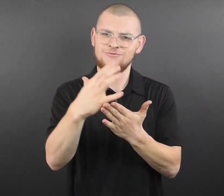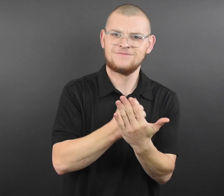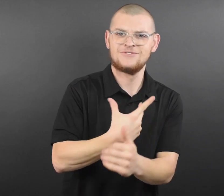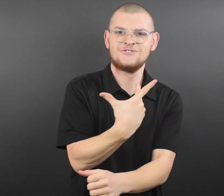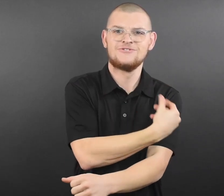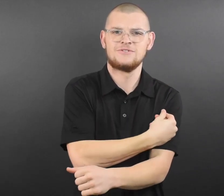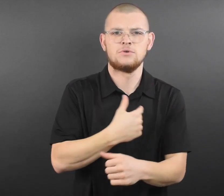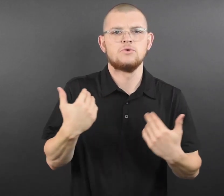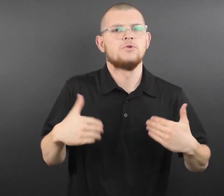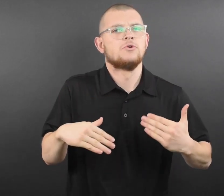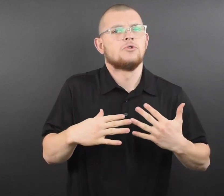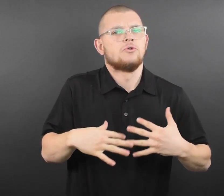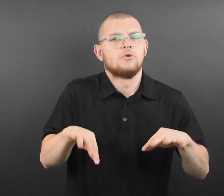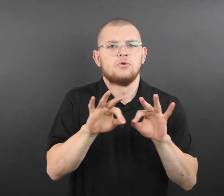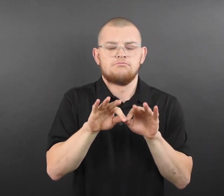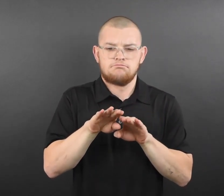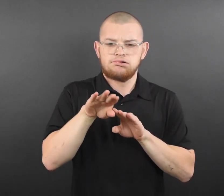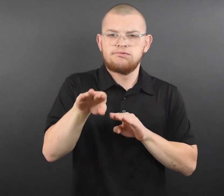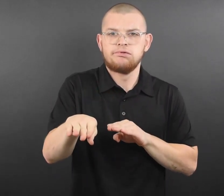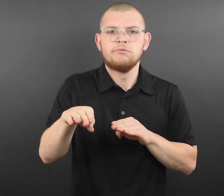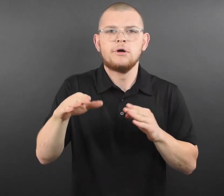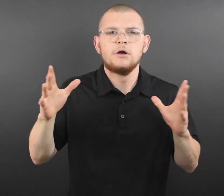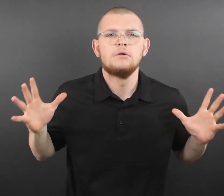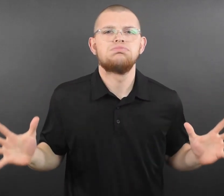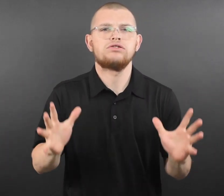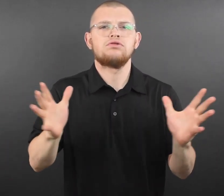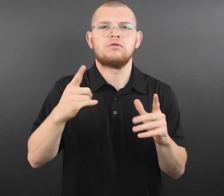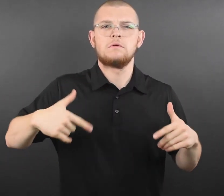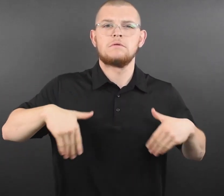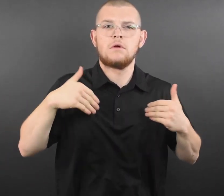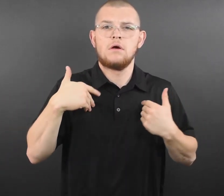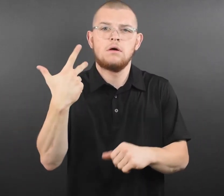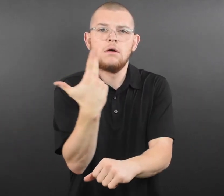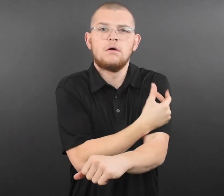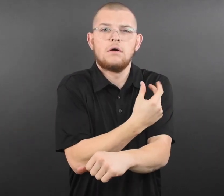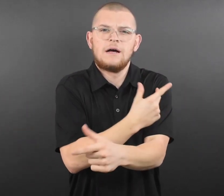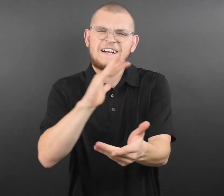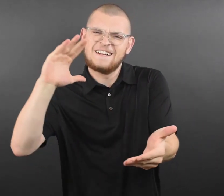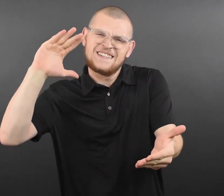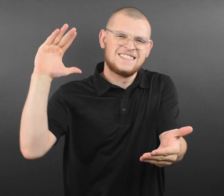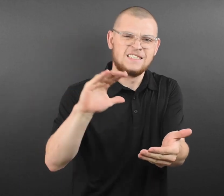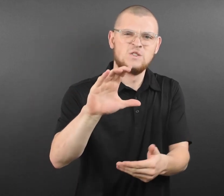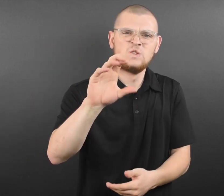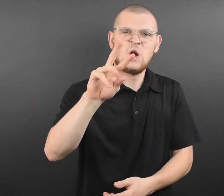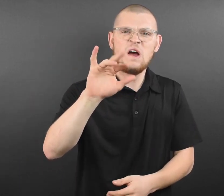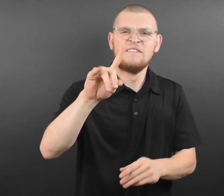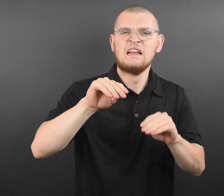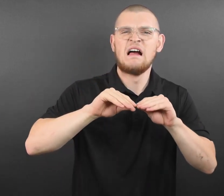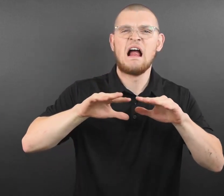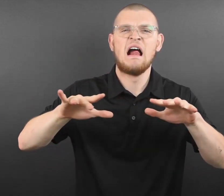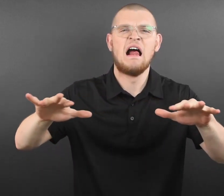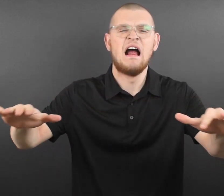Minnesota Timberwolves and Lynx CEO Ethan Casson said, “In continued partnership with